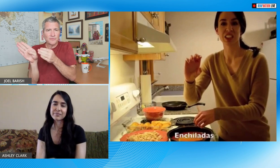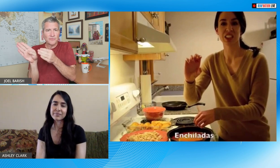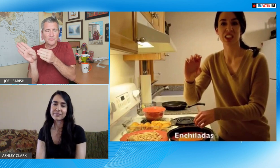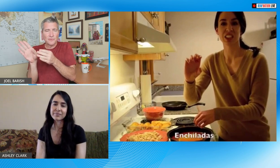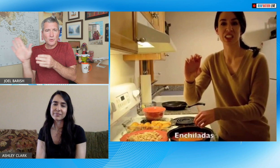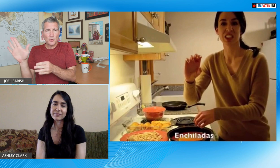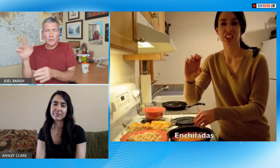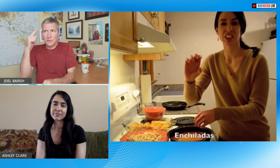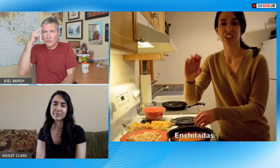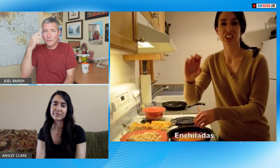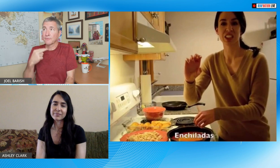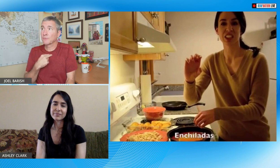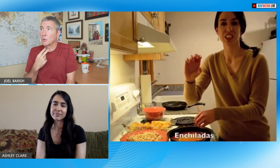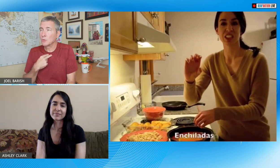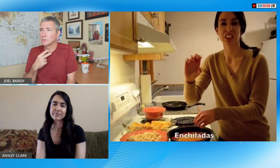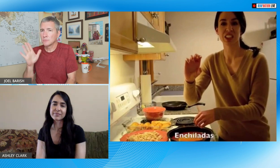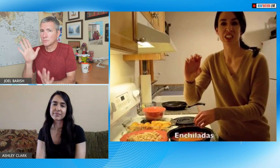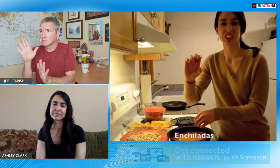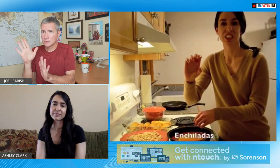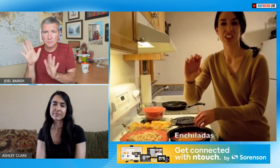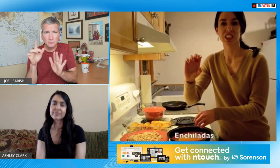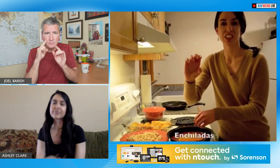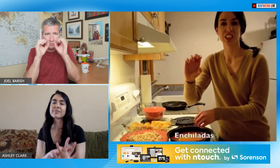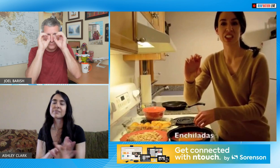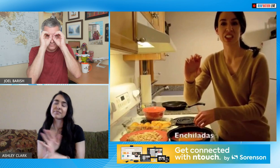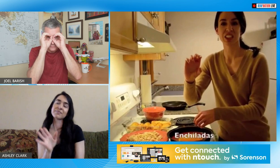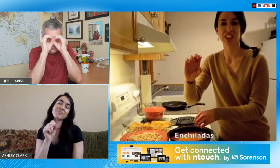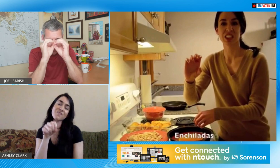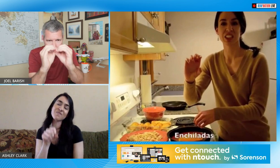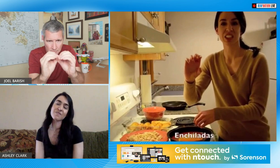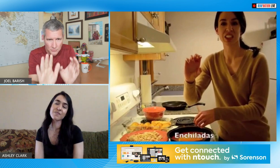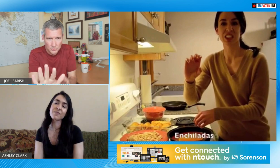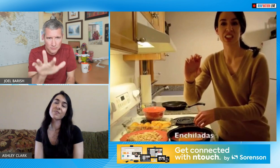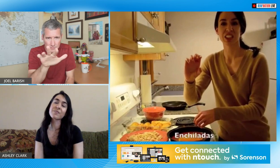well I'm truly it's shifting somebody's way of thinking right don't look for a